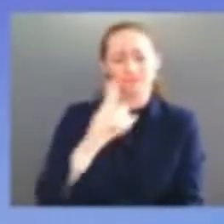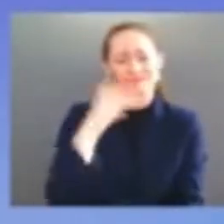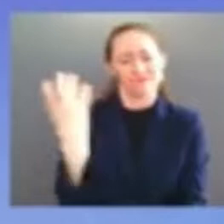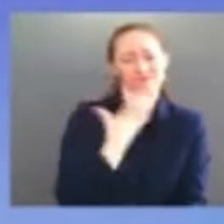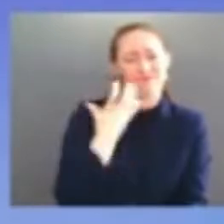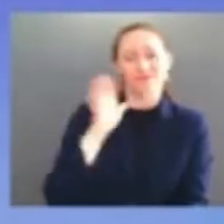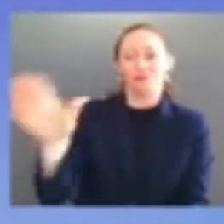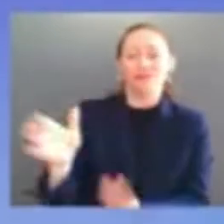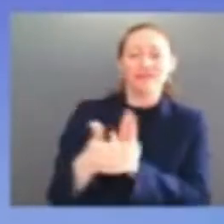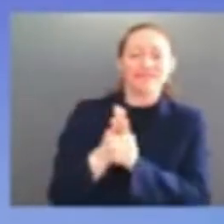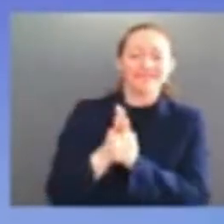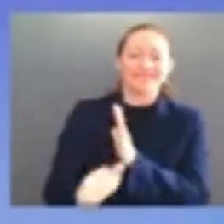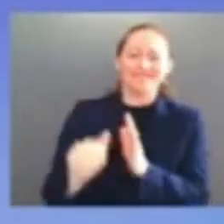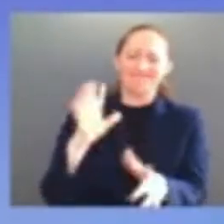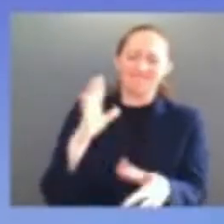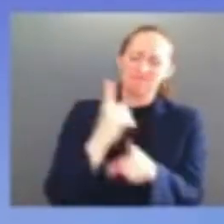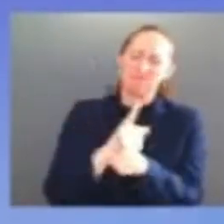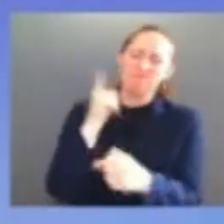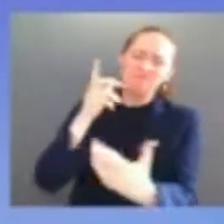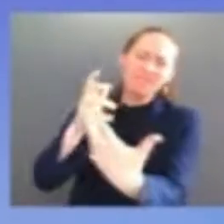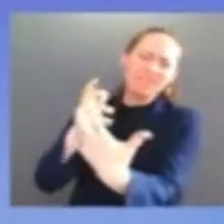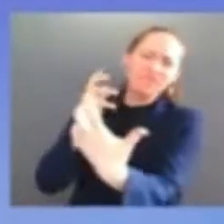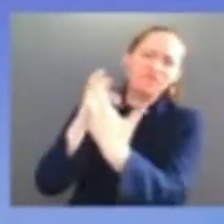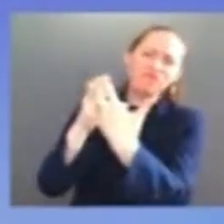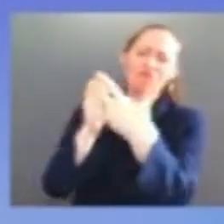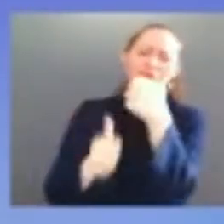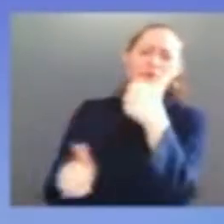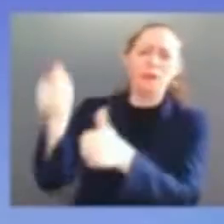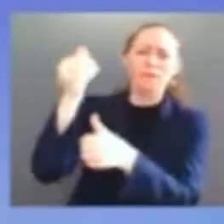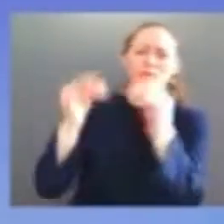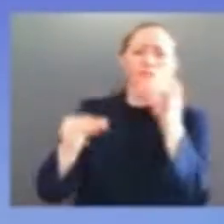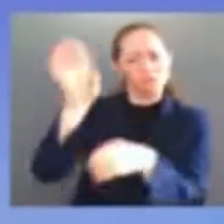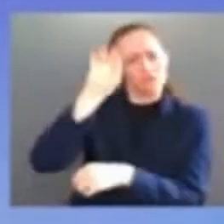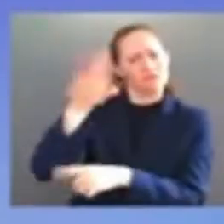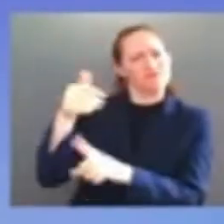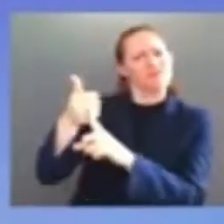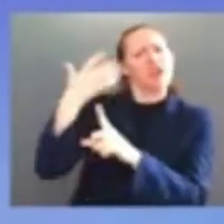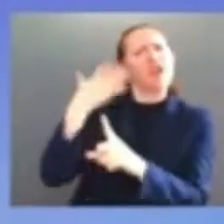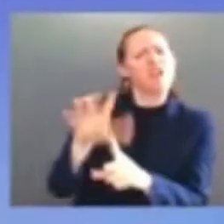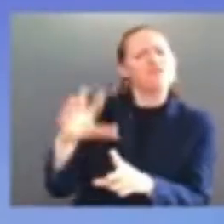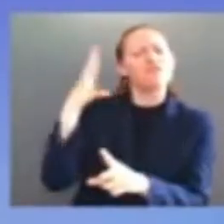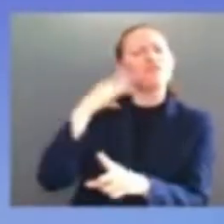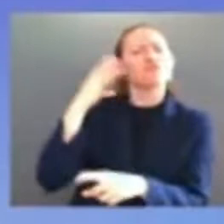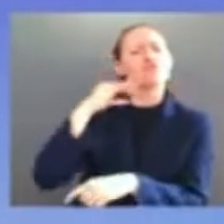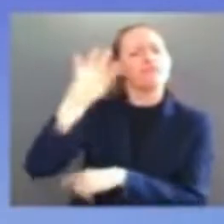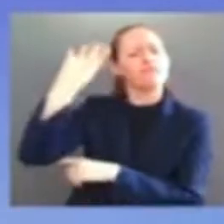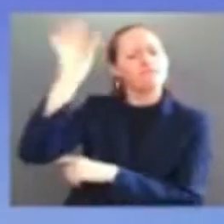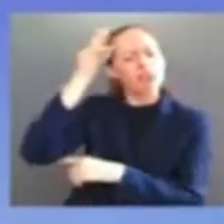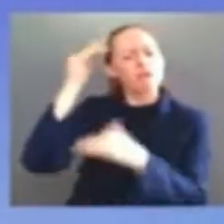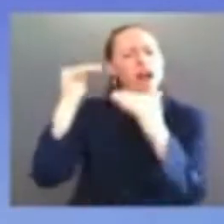most powerful court in america behind the supreme court a former federal public defender with the